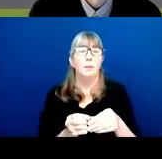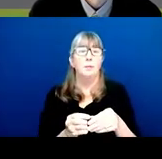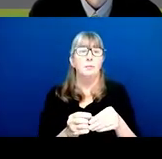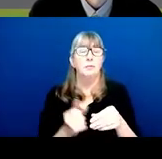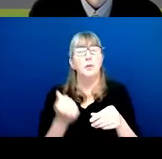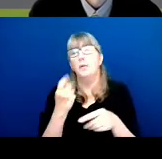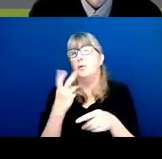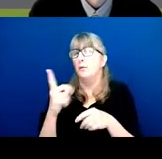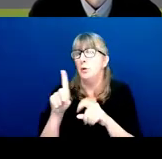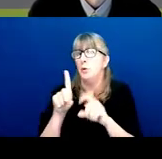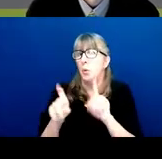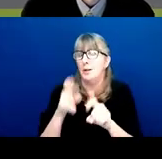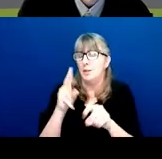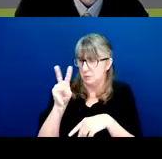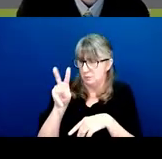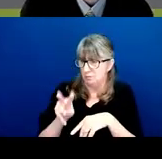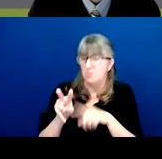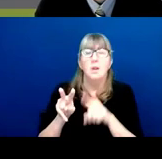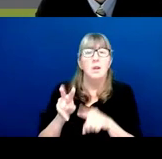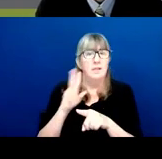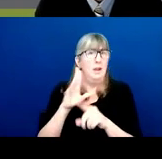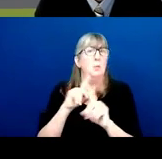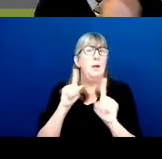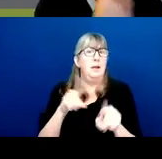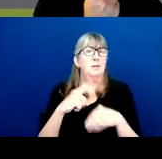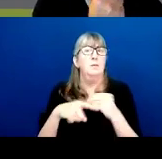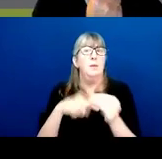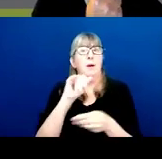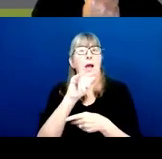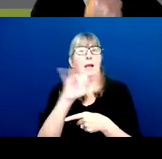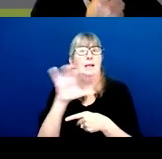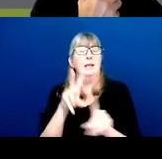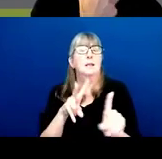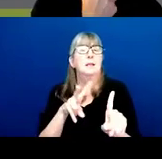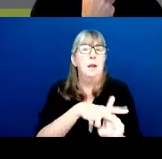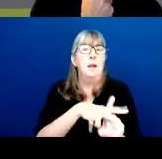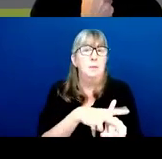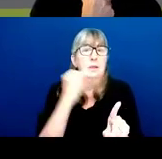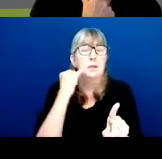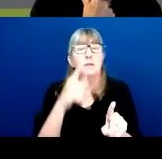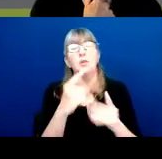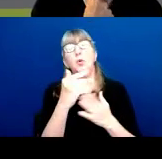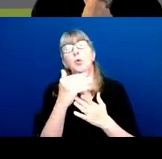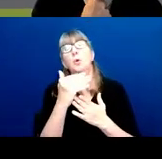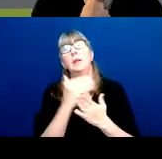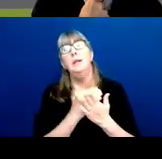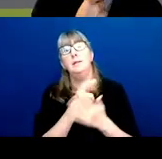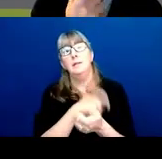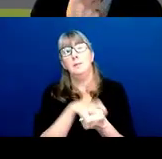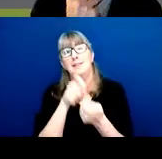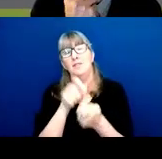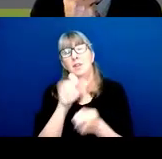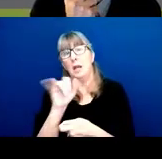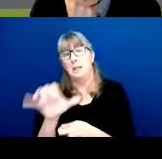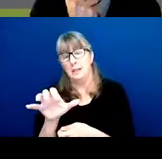I'm going to answer about IC assignments. If you list a particular IC, and it seems to be 50,